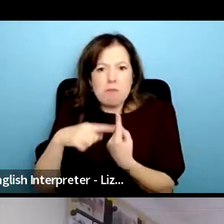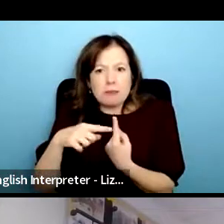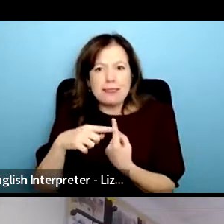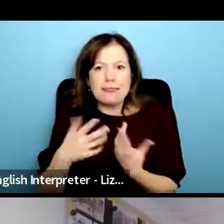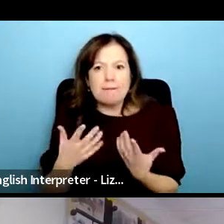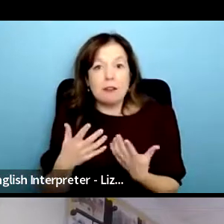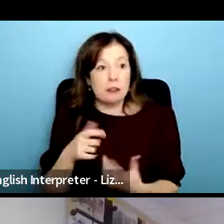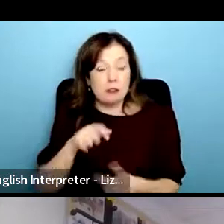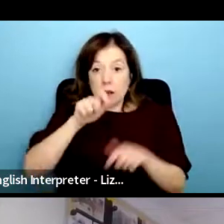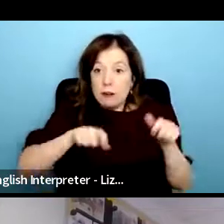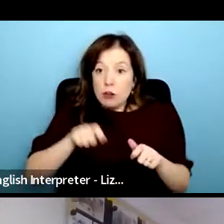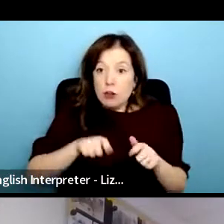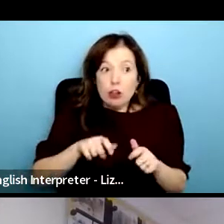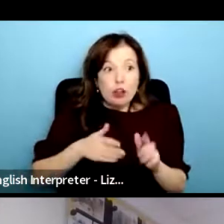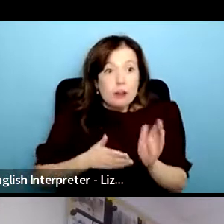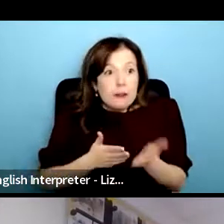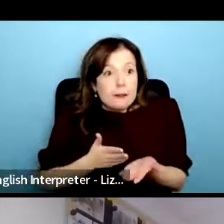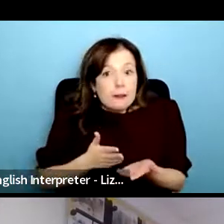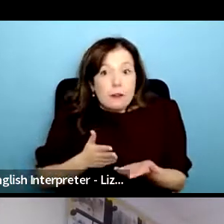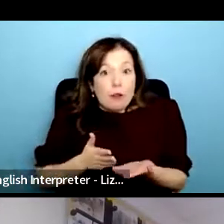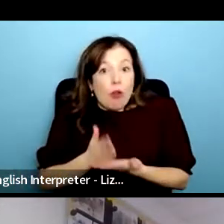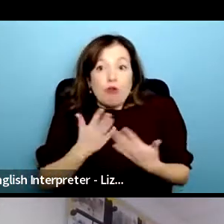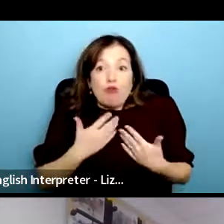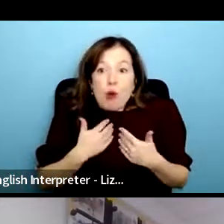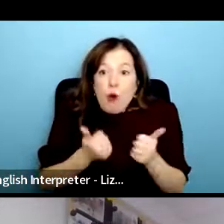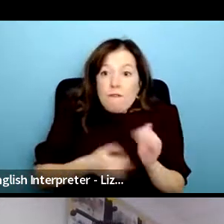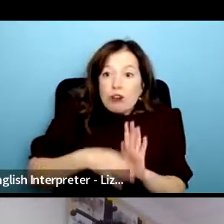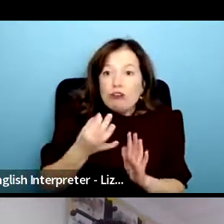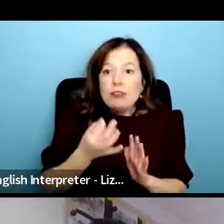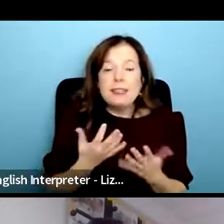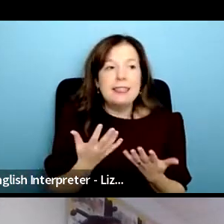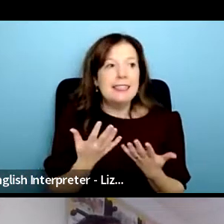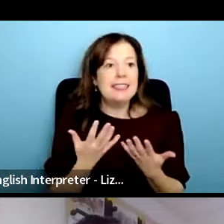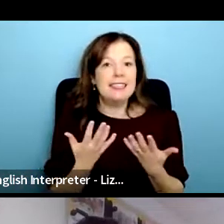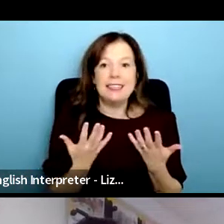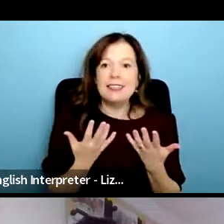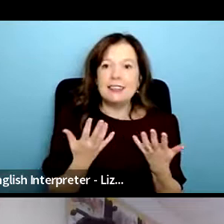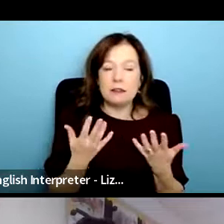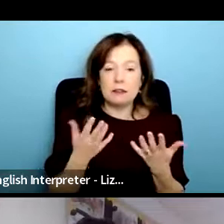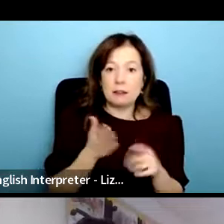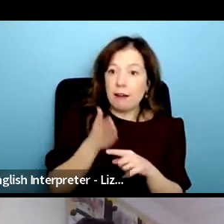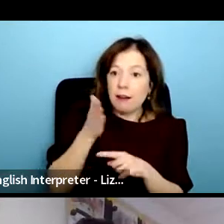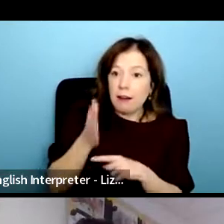or struggling with addiction coming out to a sober space to just be a participant would still be too